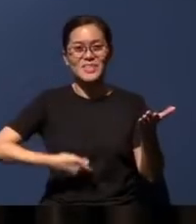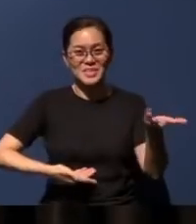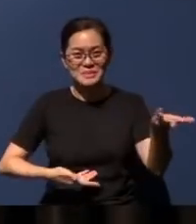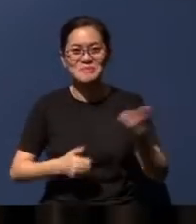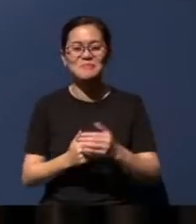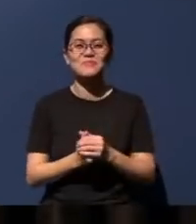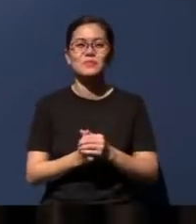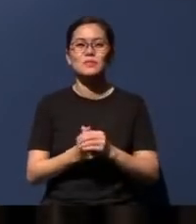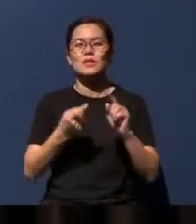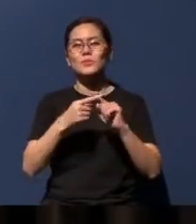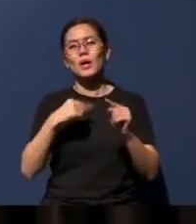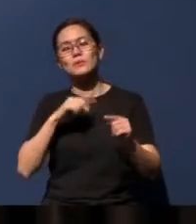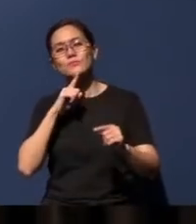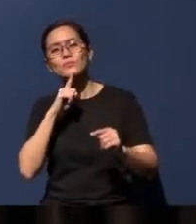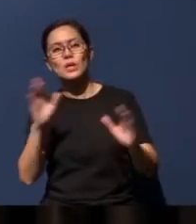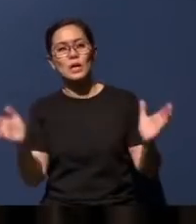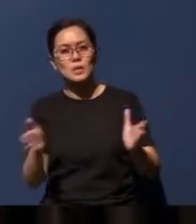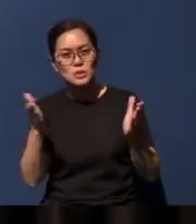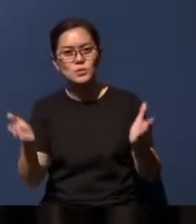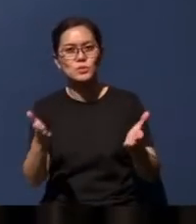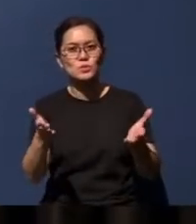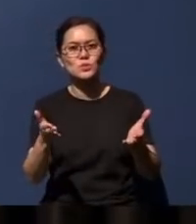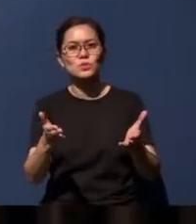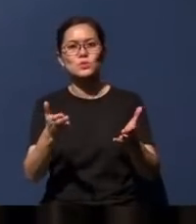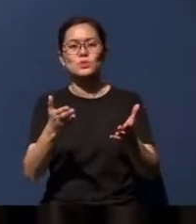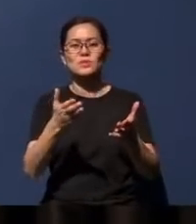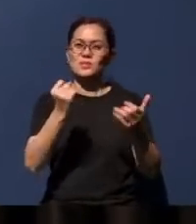But I would really encourage you, you know, get yourself off the sofa.